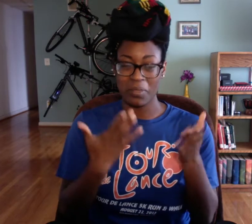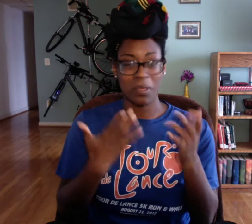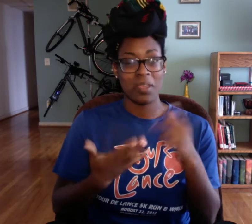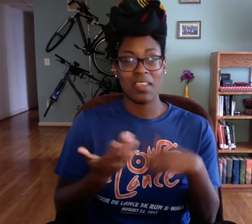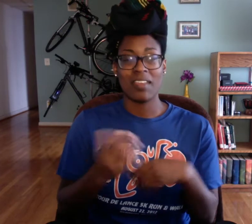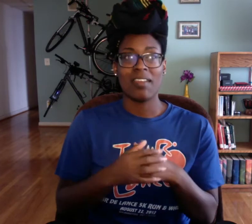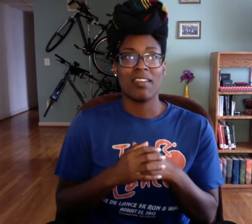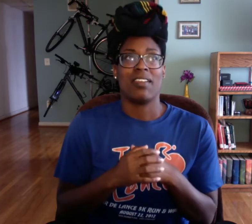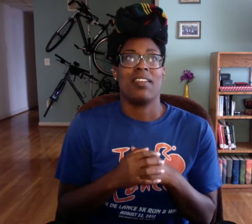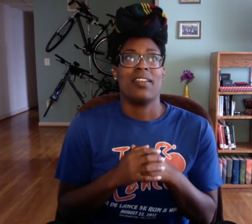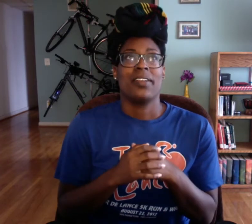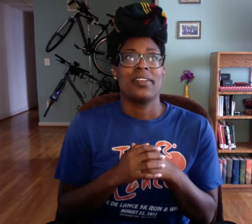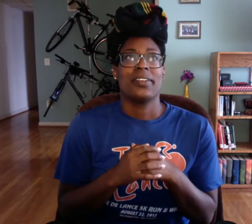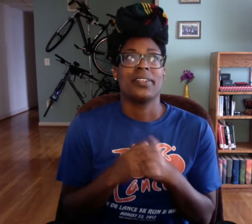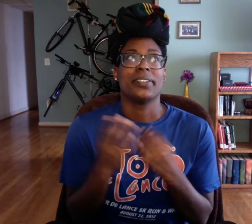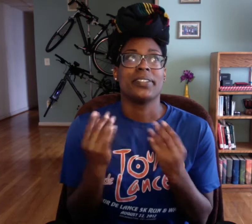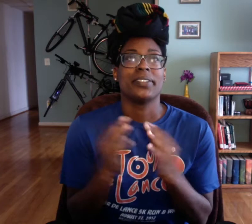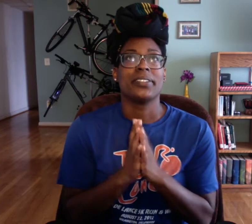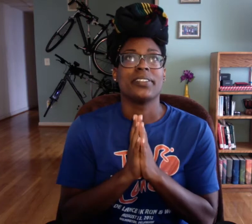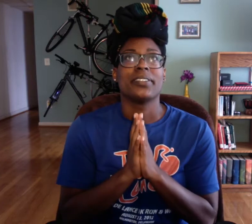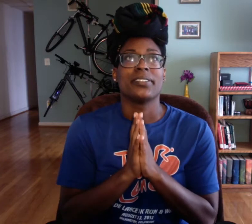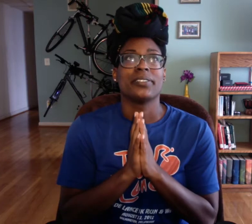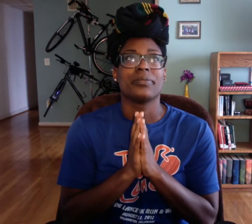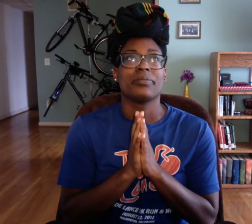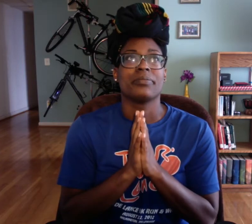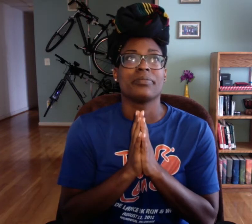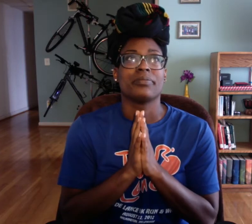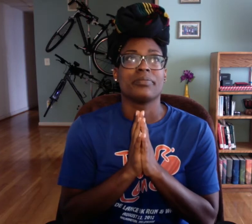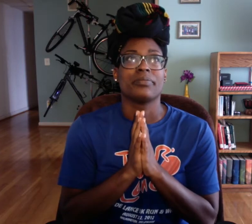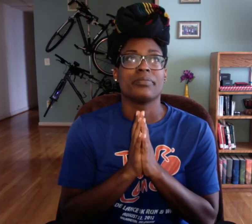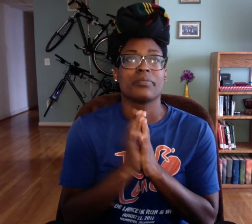Cuz I thiiink that maybe...